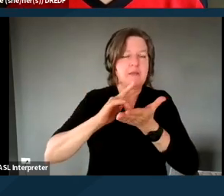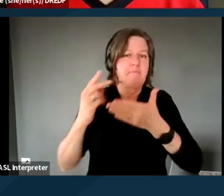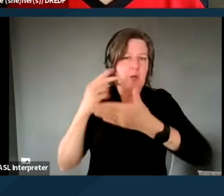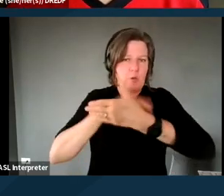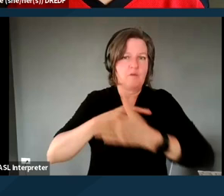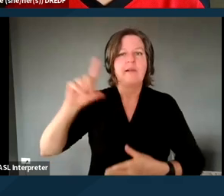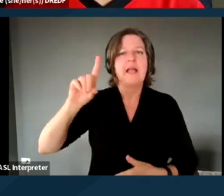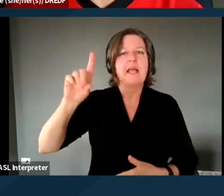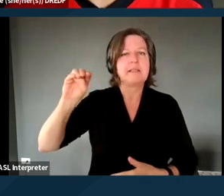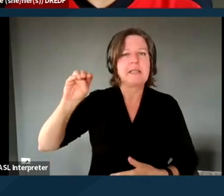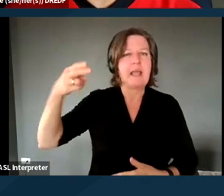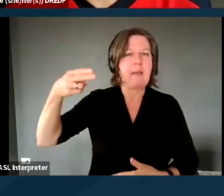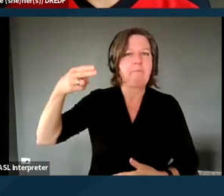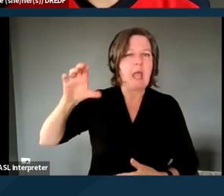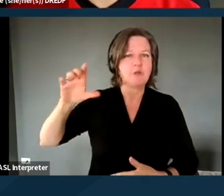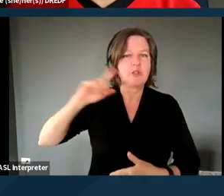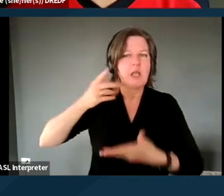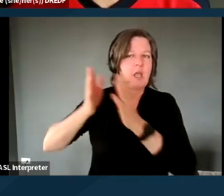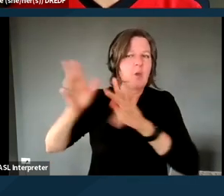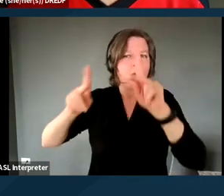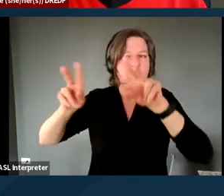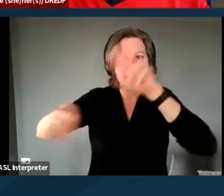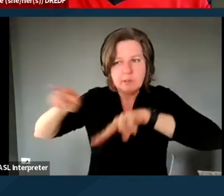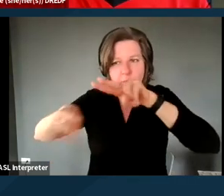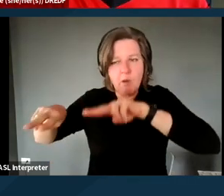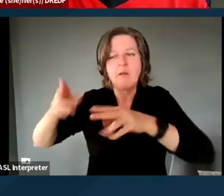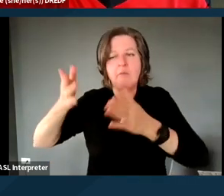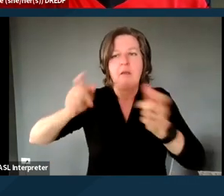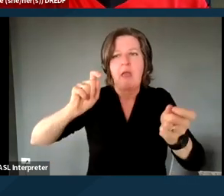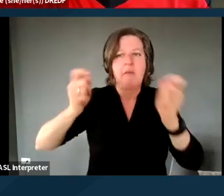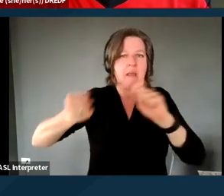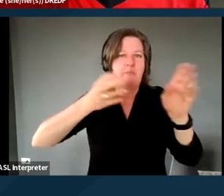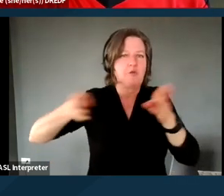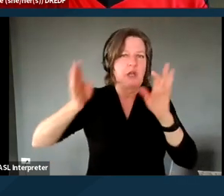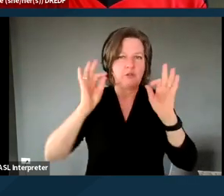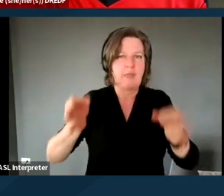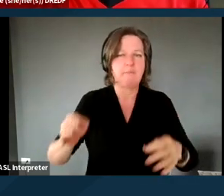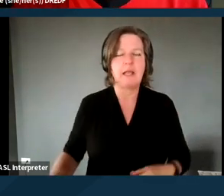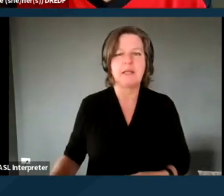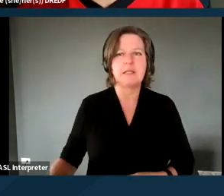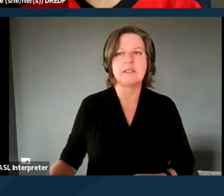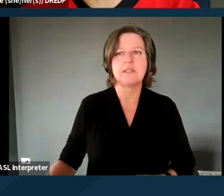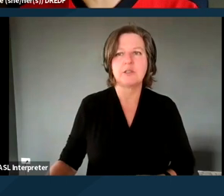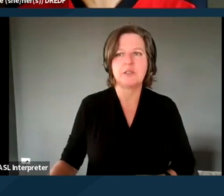and perhaps change the plan decision. And if it's an emergency treatment,